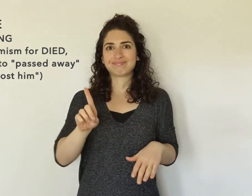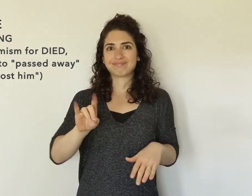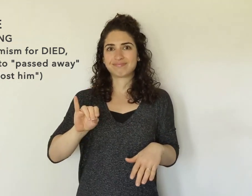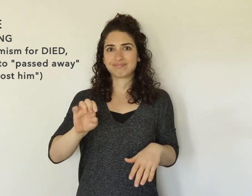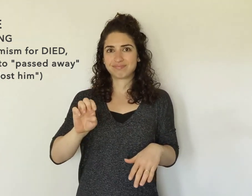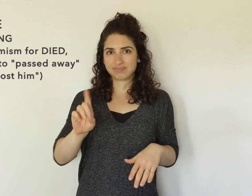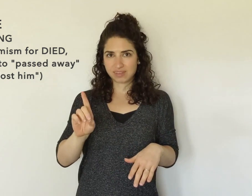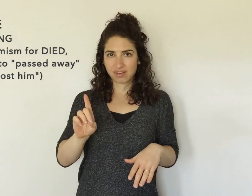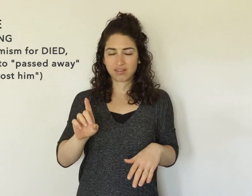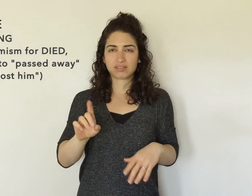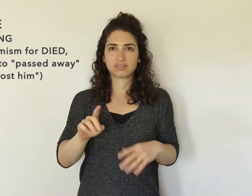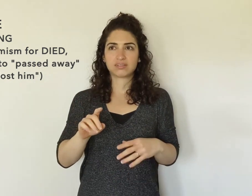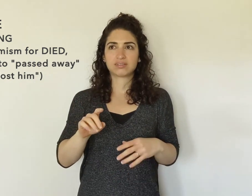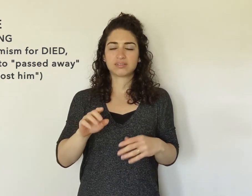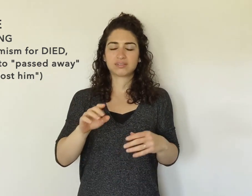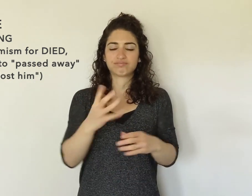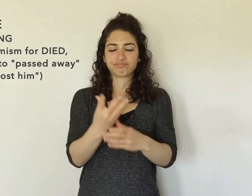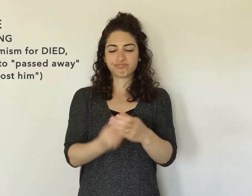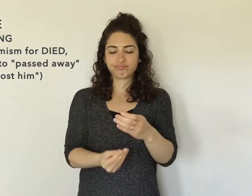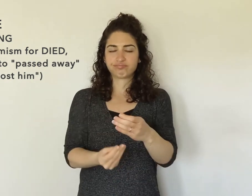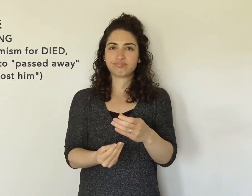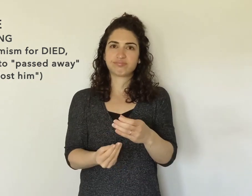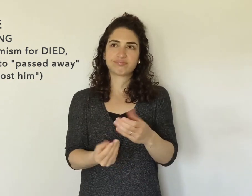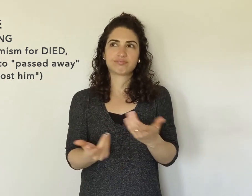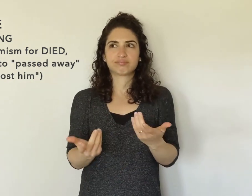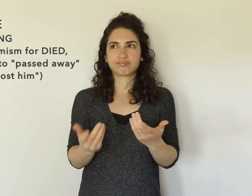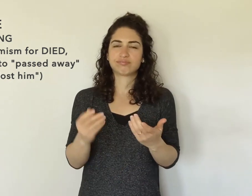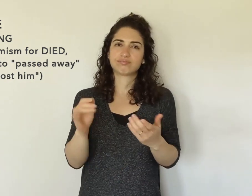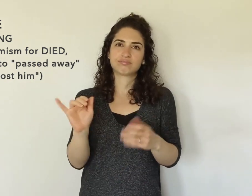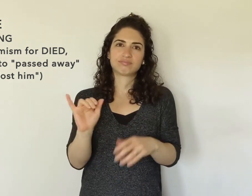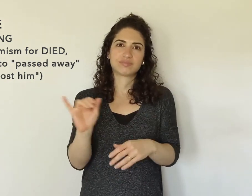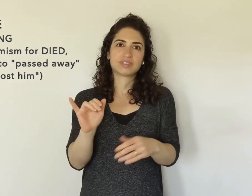someone has died.